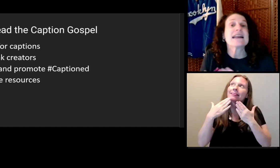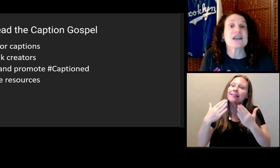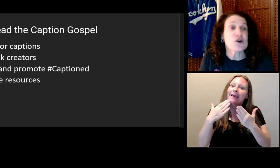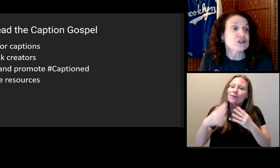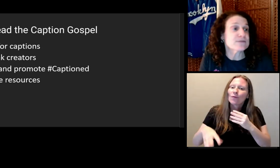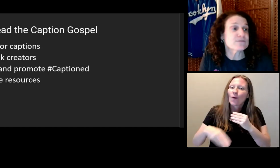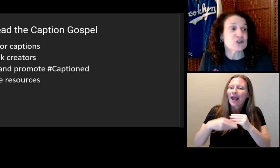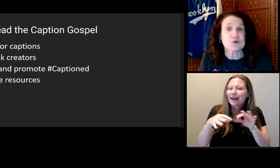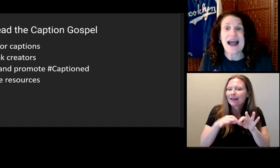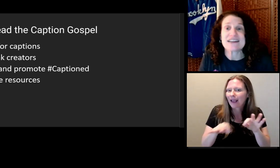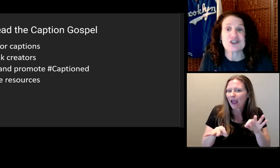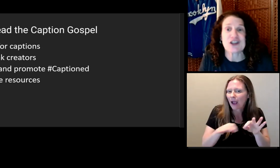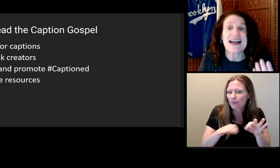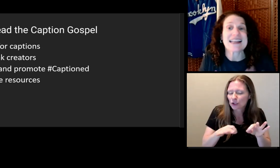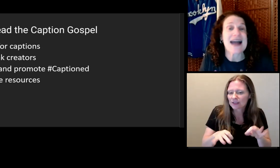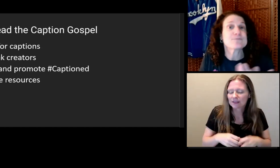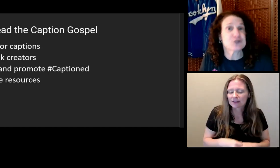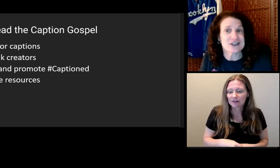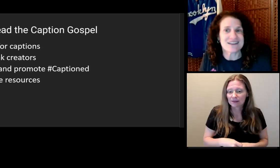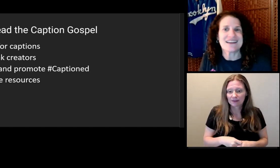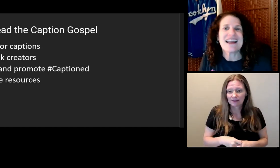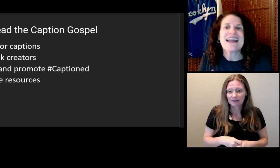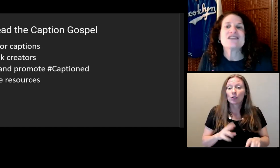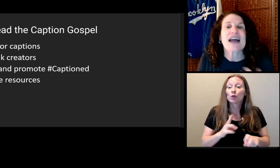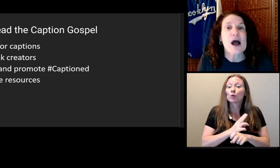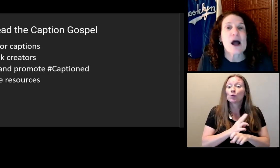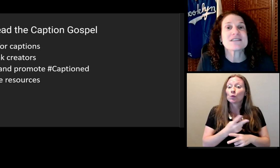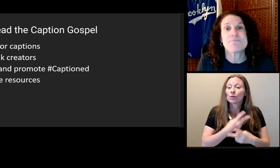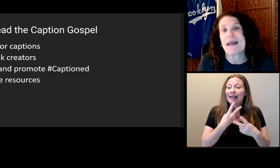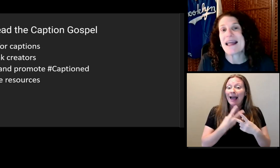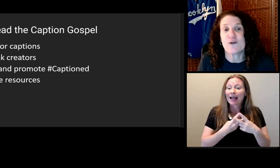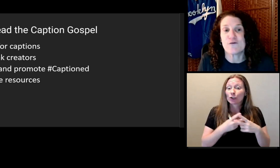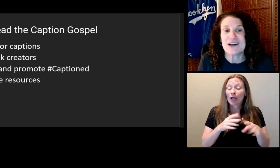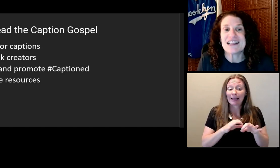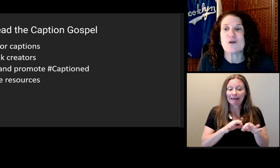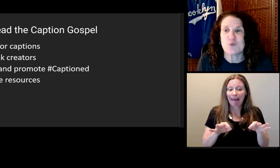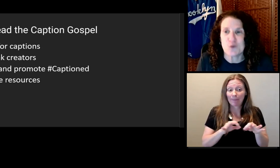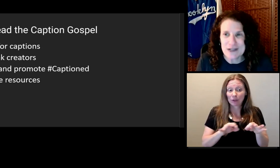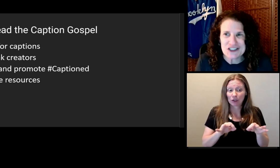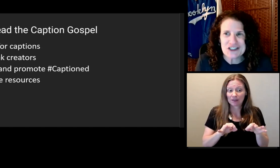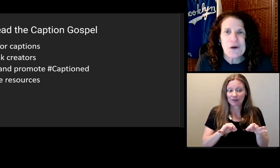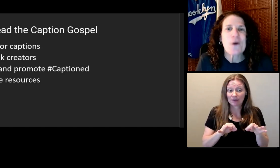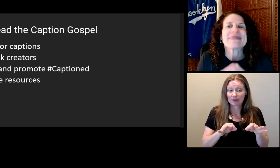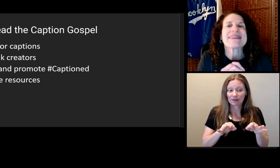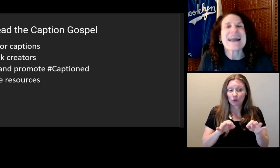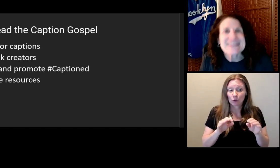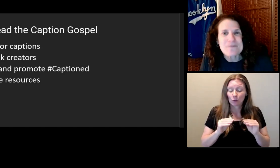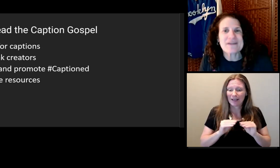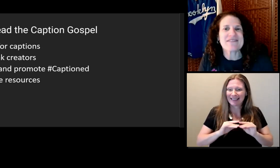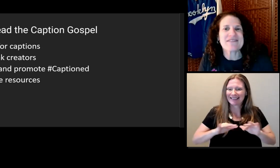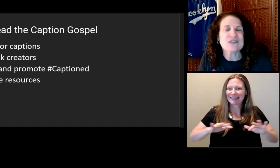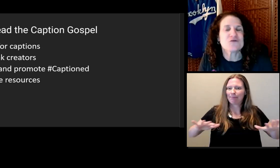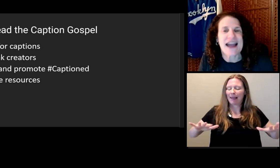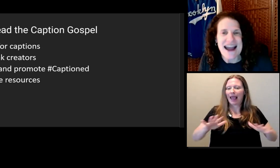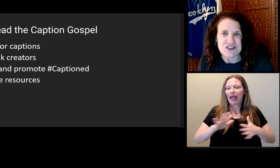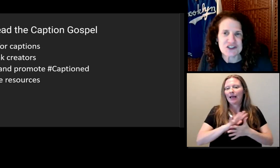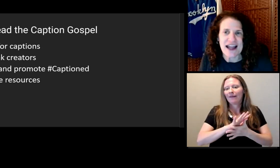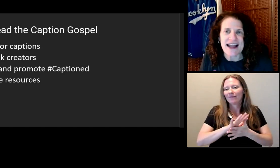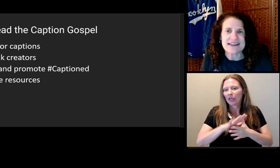And encourage them to use #Captioned, to help expand their video's reach, or thank them